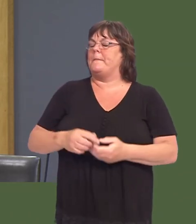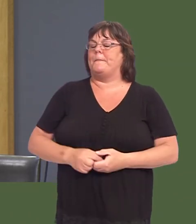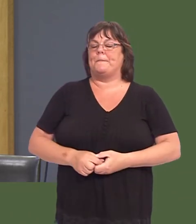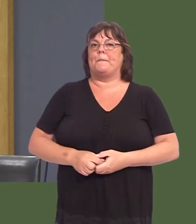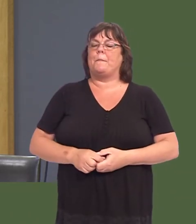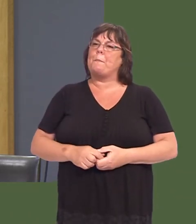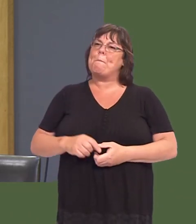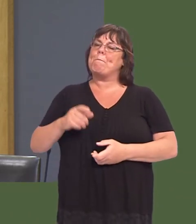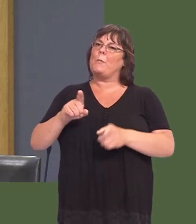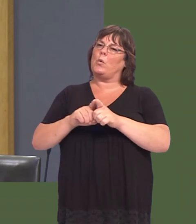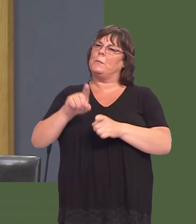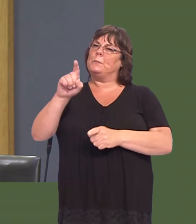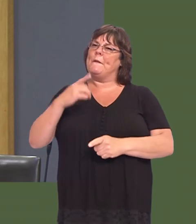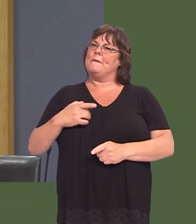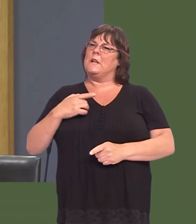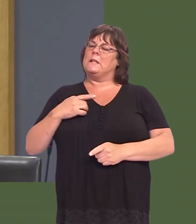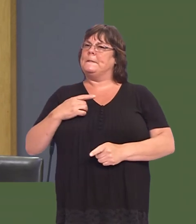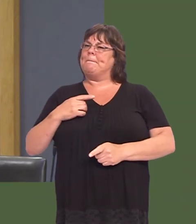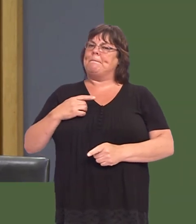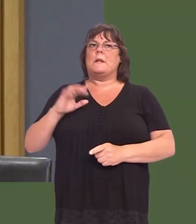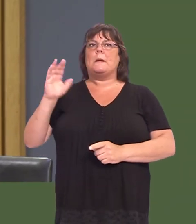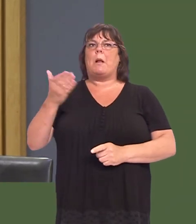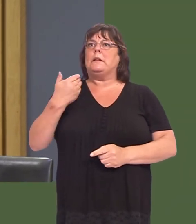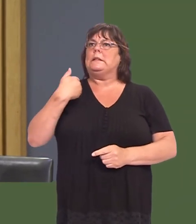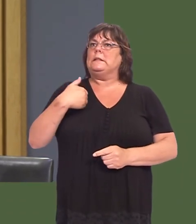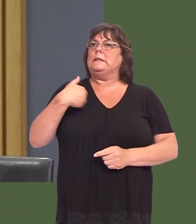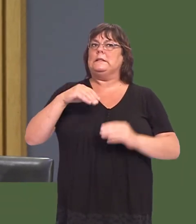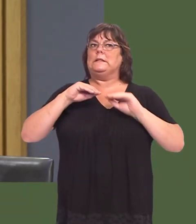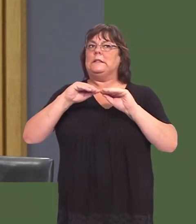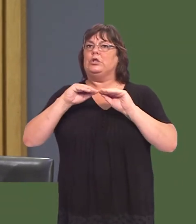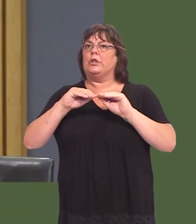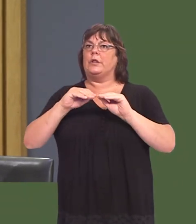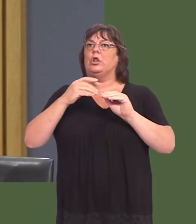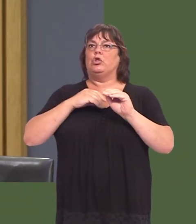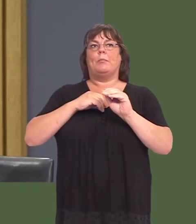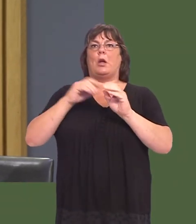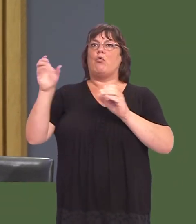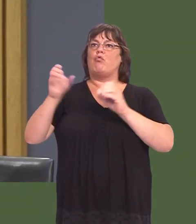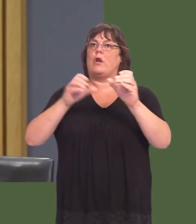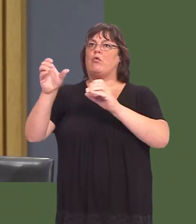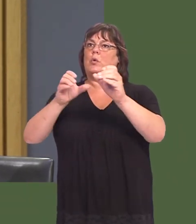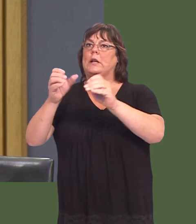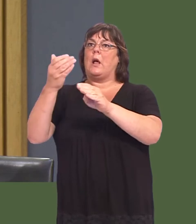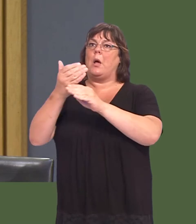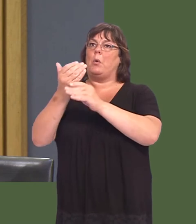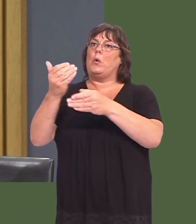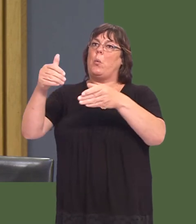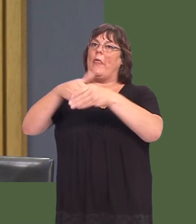home. She also feels that supply teachers should be both recruited and employed by local authorities